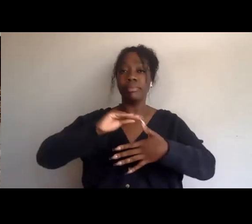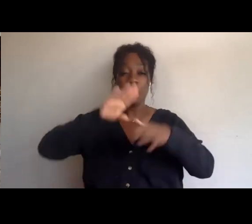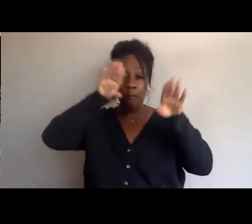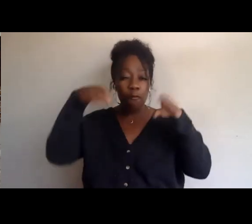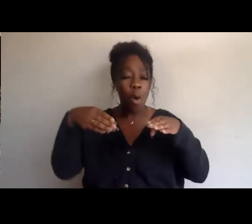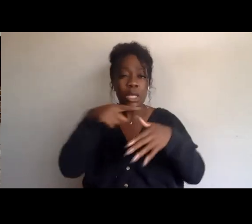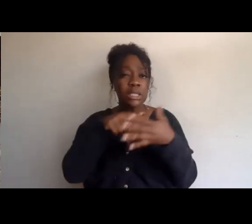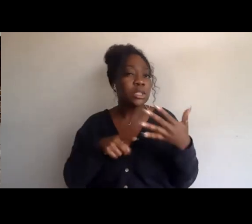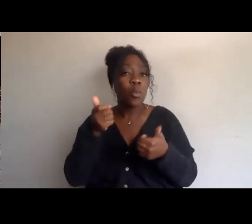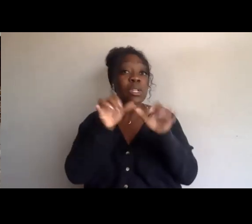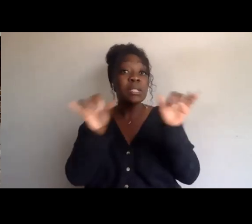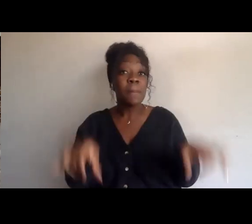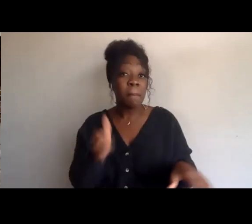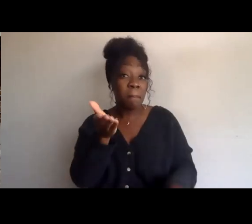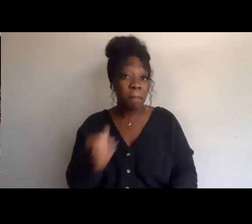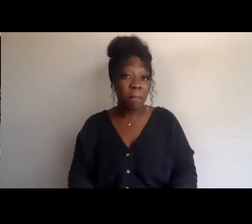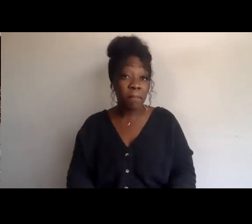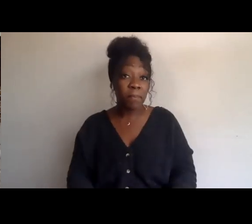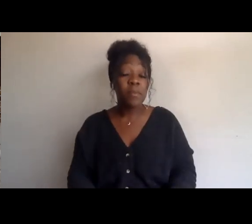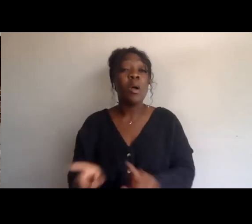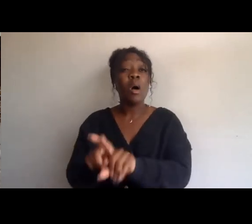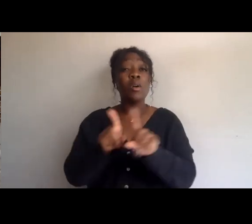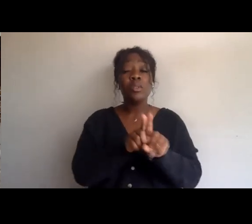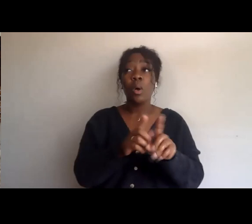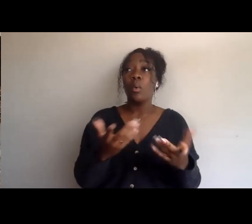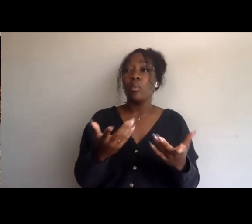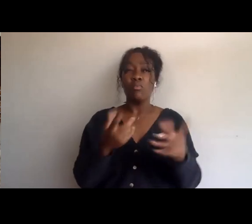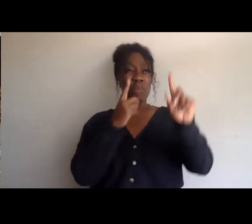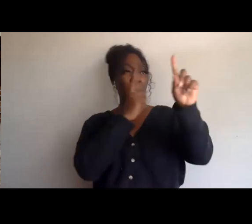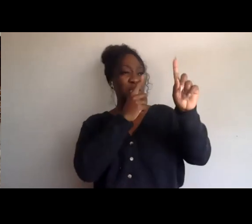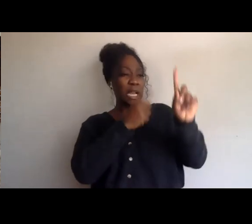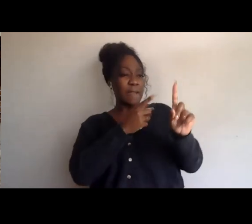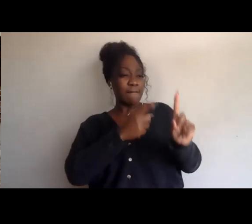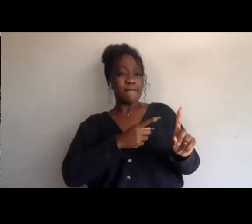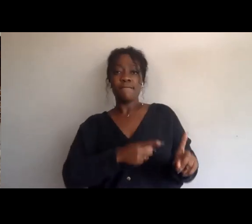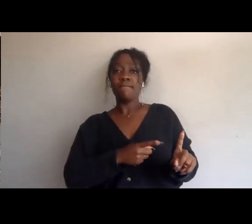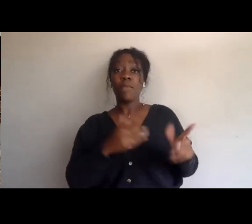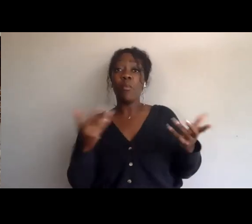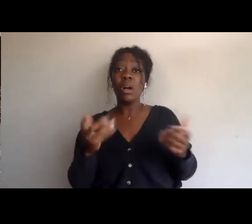And then what objectives underneath those systems are you going to take on?